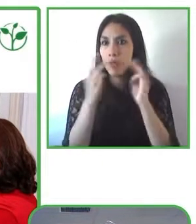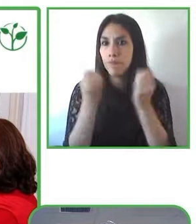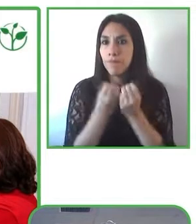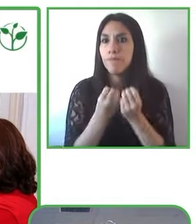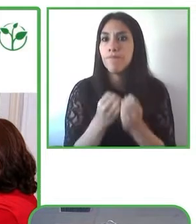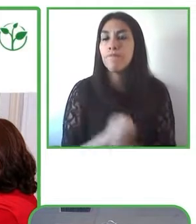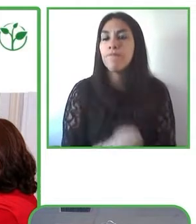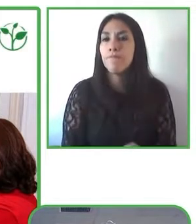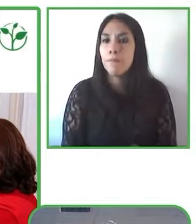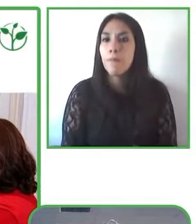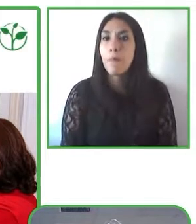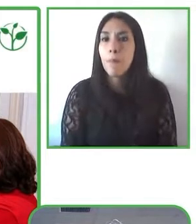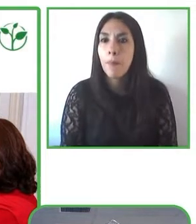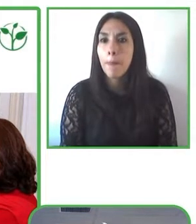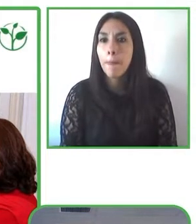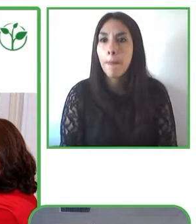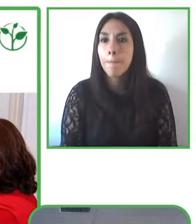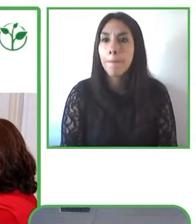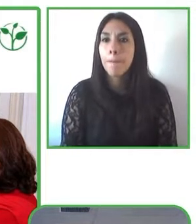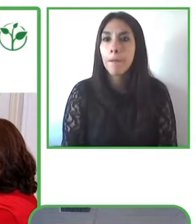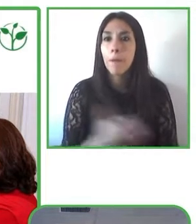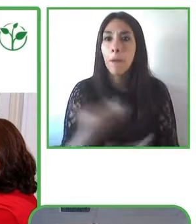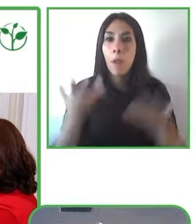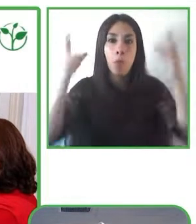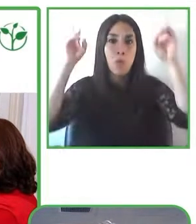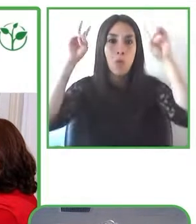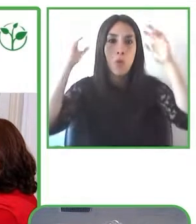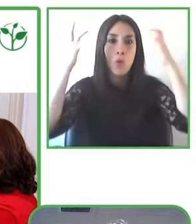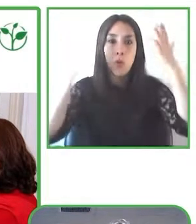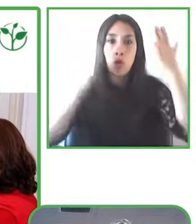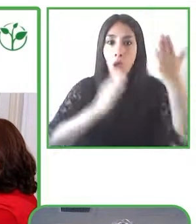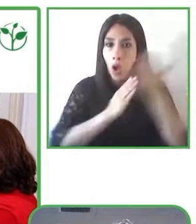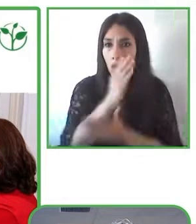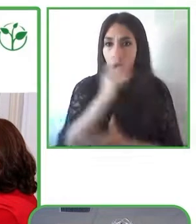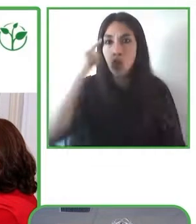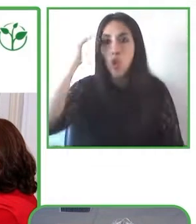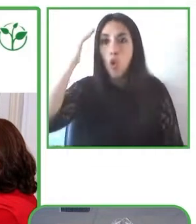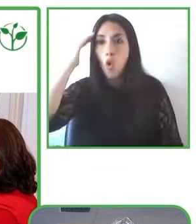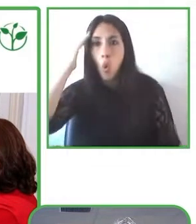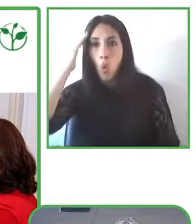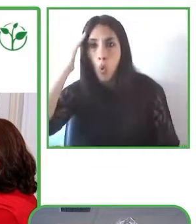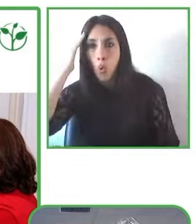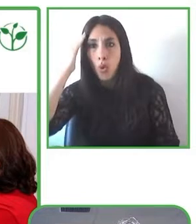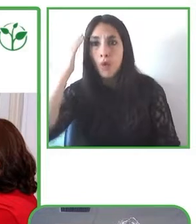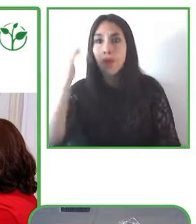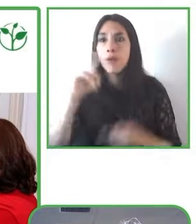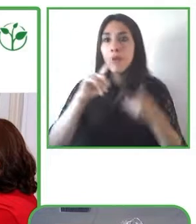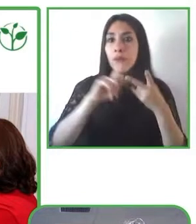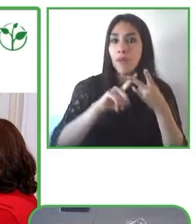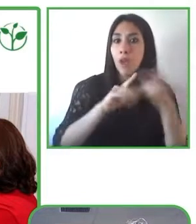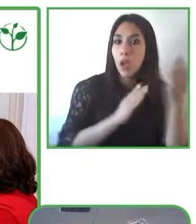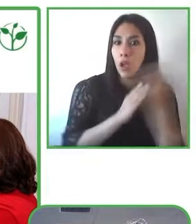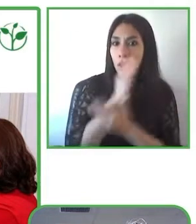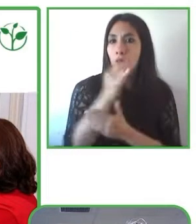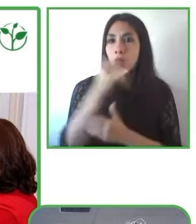related to cognitive accessibility web mobile accessibility things that we mentioned in the past